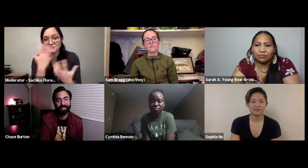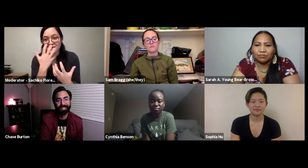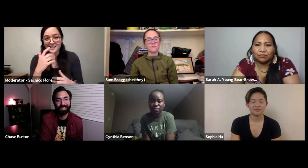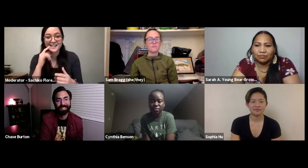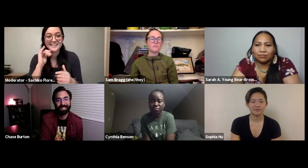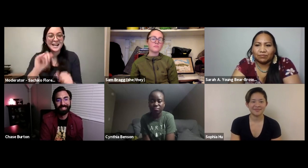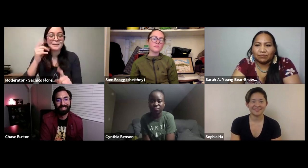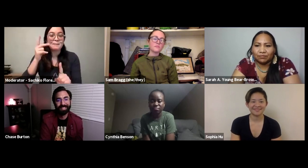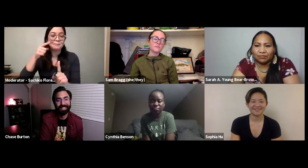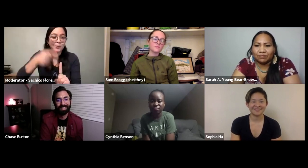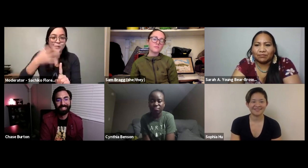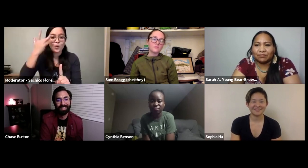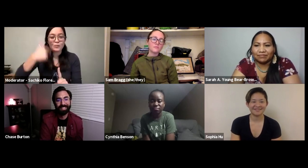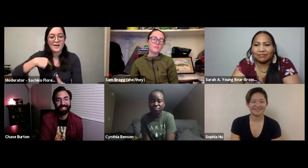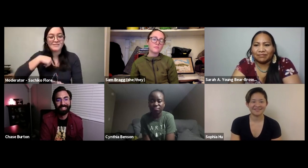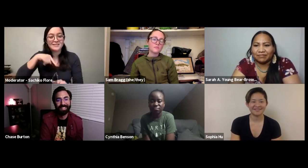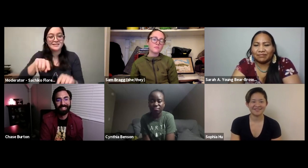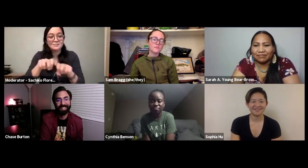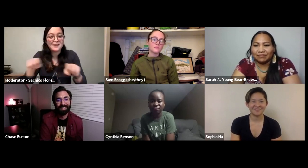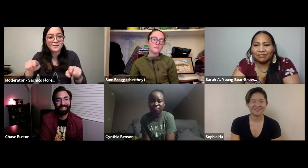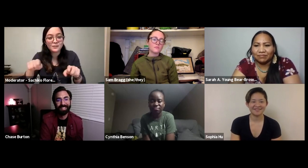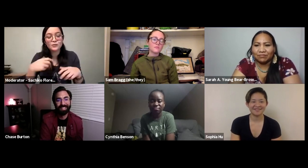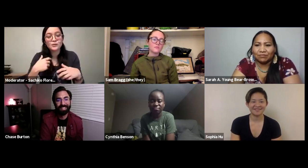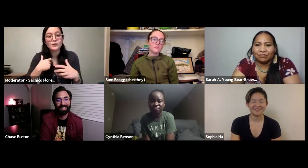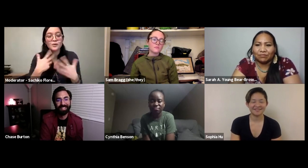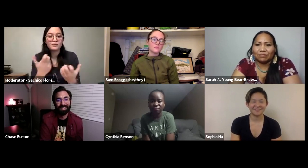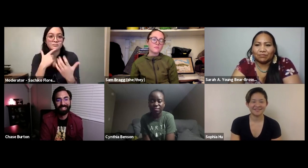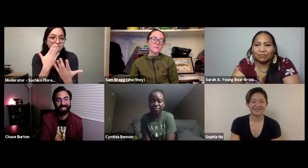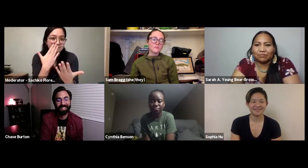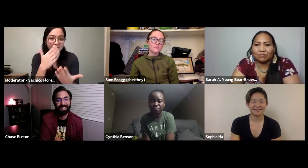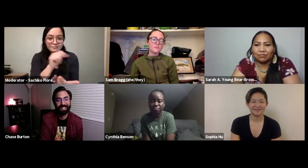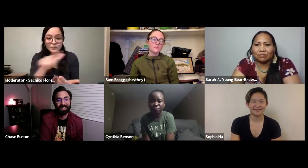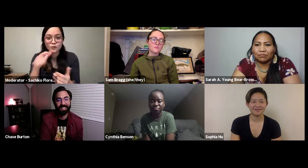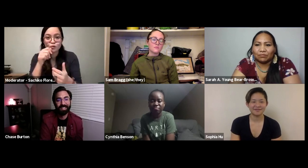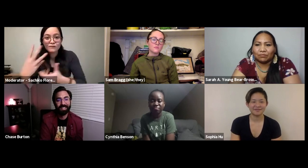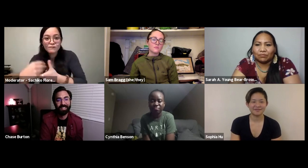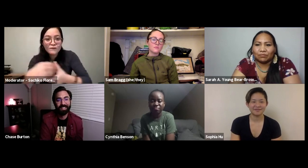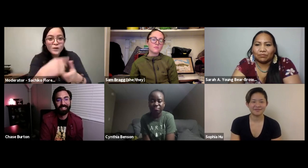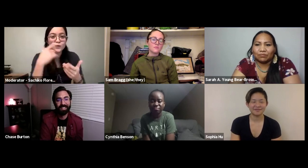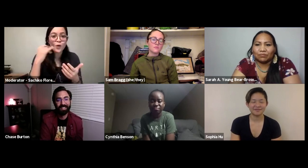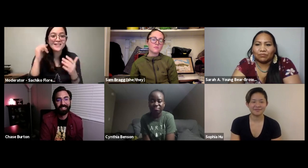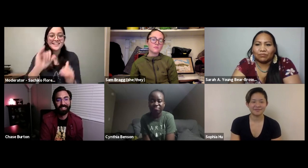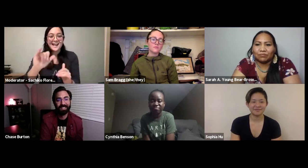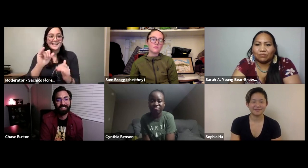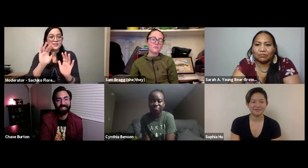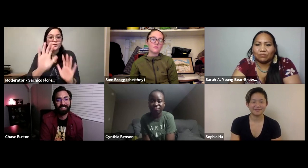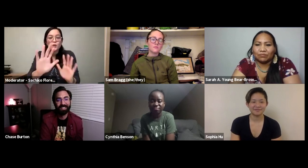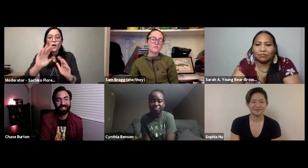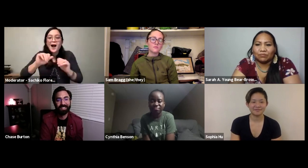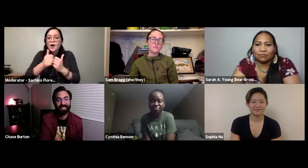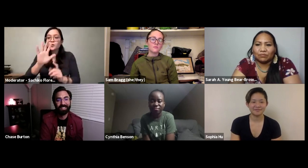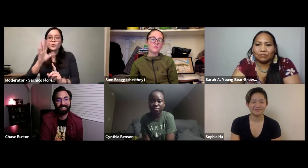ready to move on to the next part of our journey. I really want to thank everybody on this panel